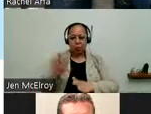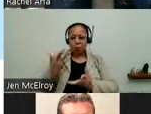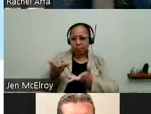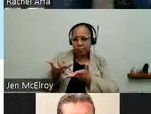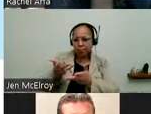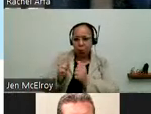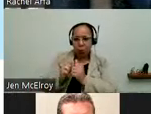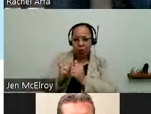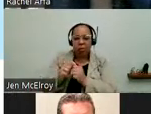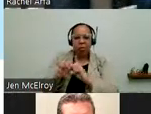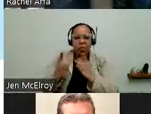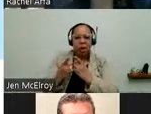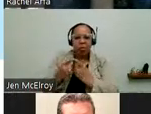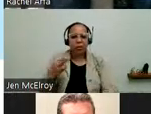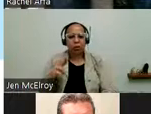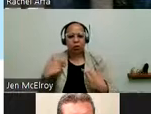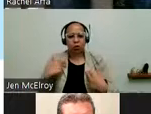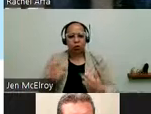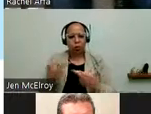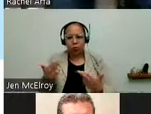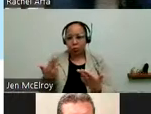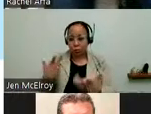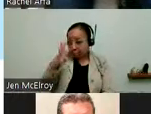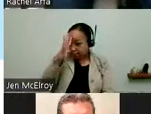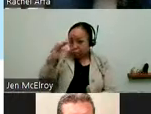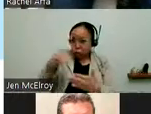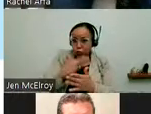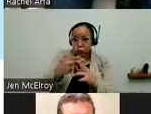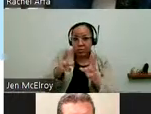Resources to create a brand-new title. So the four people here are the first